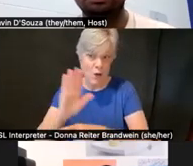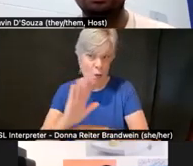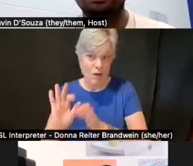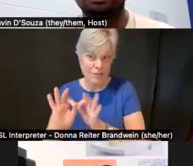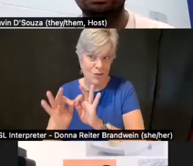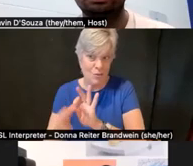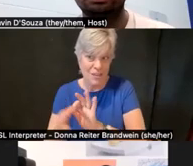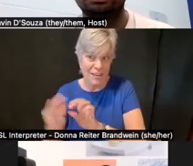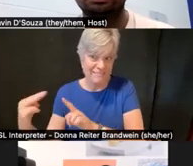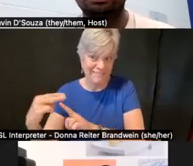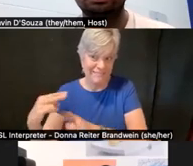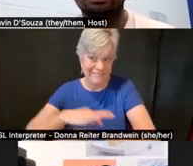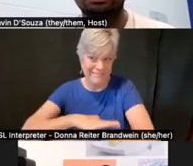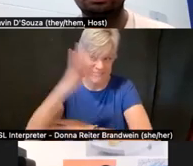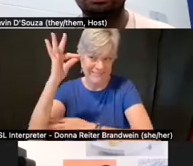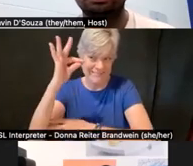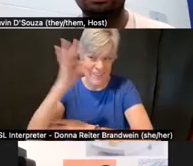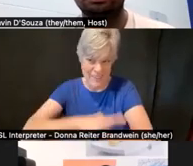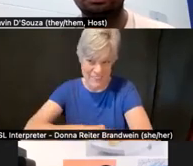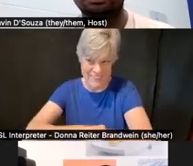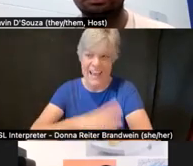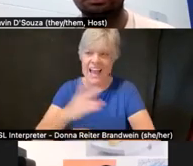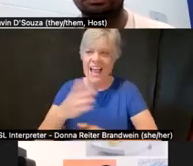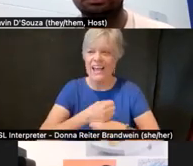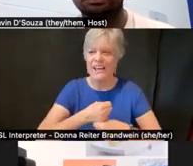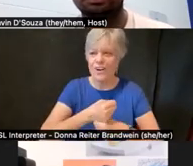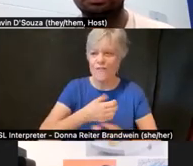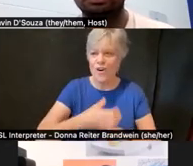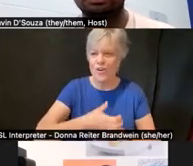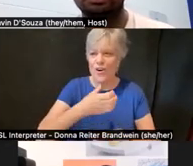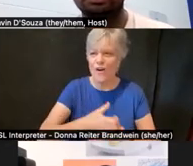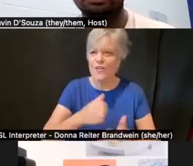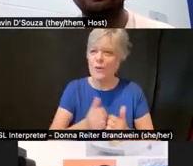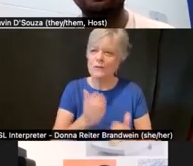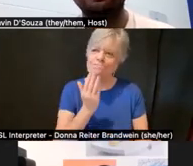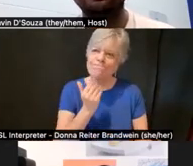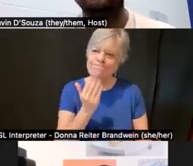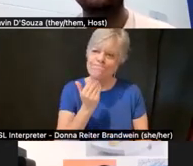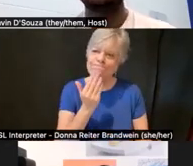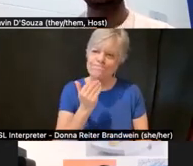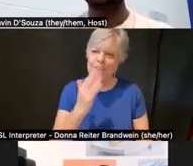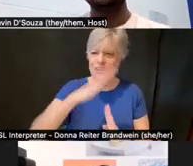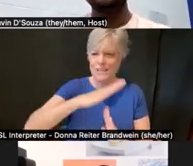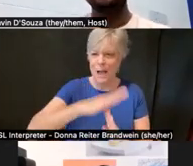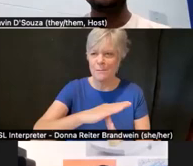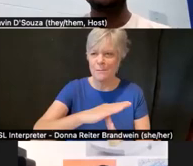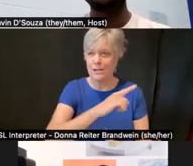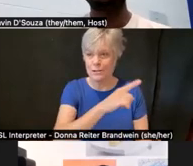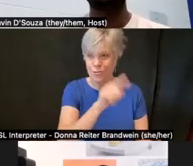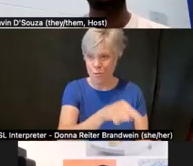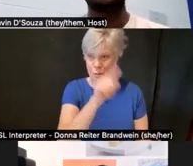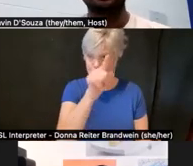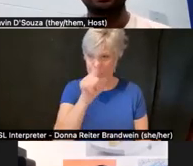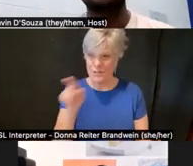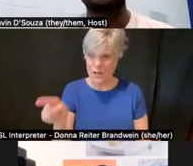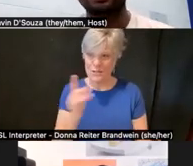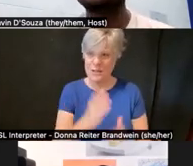and a cup of coffee, slash, some desserts on the top because those are some of my favorite things to do,